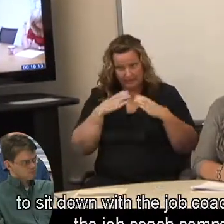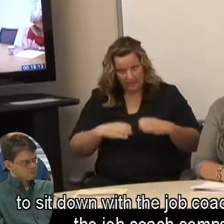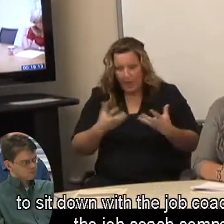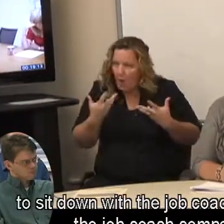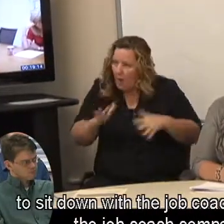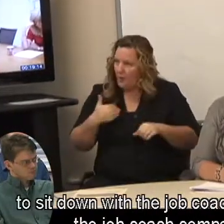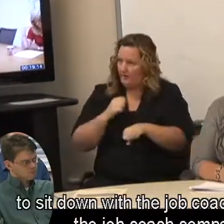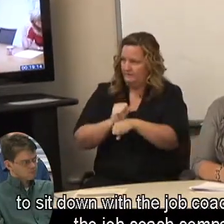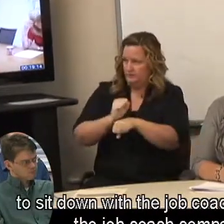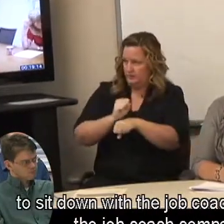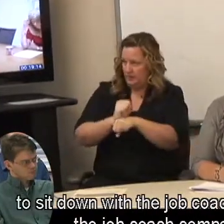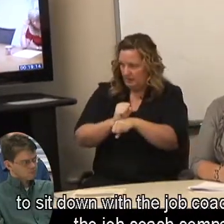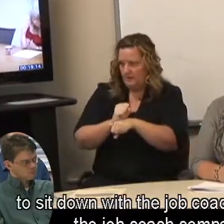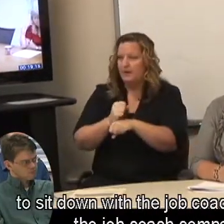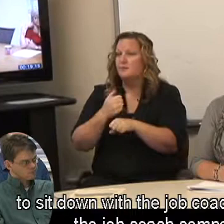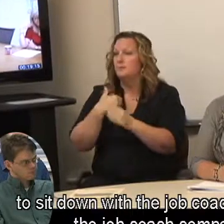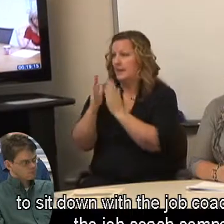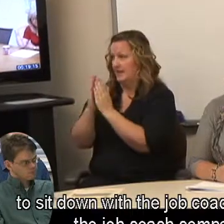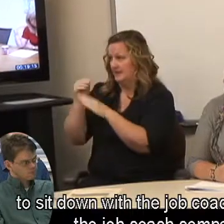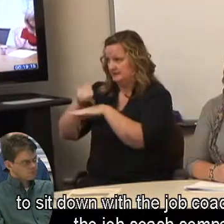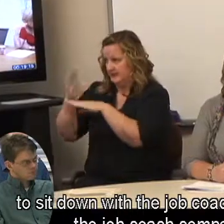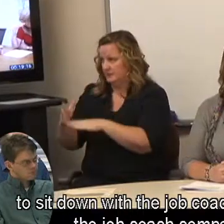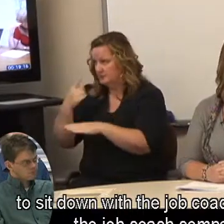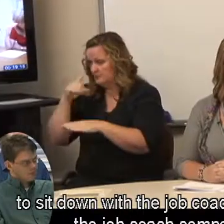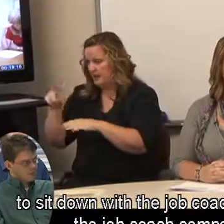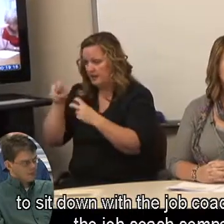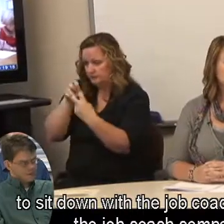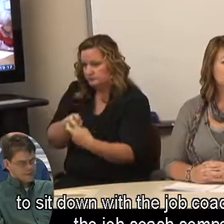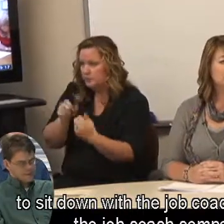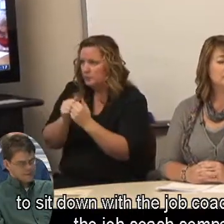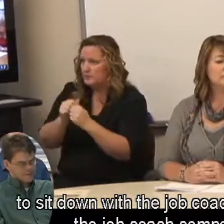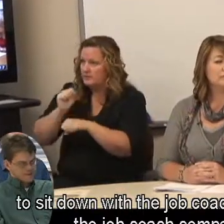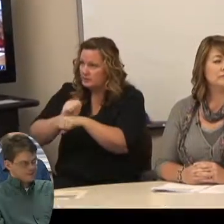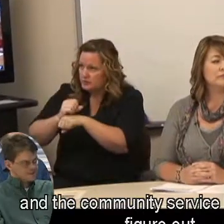to sit down with the job coach, the CRP, the job coach company,